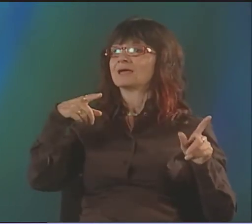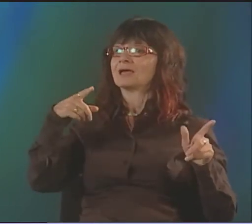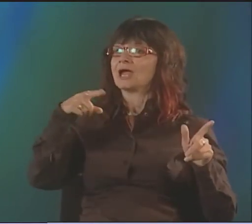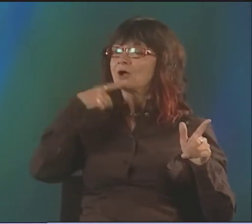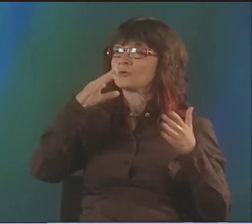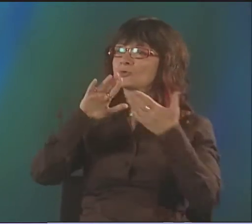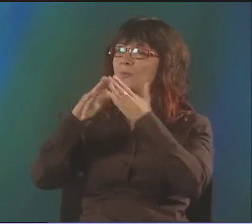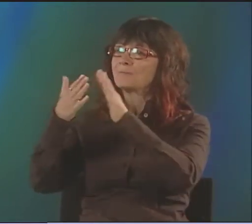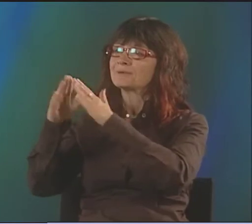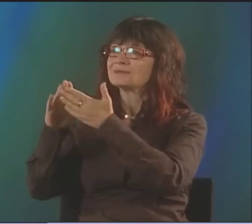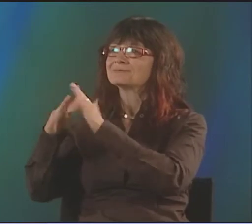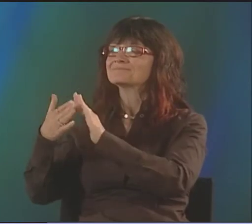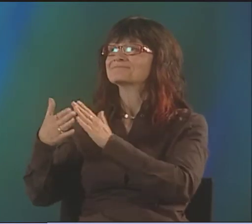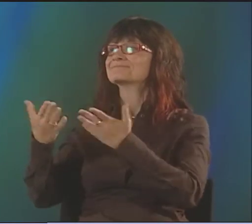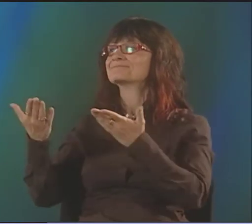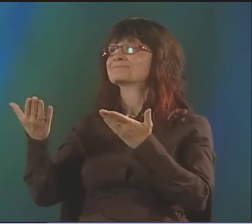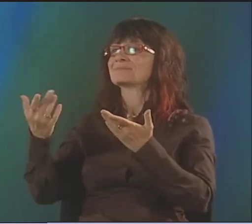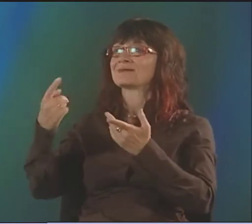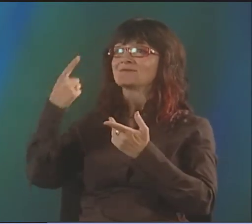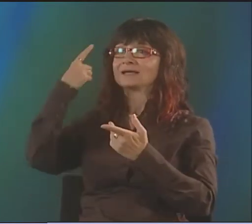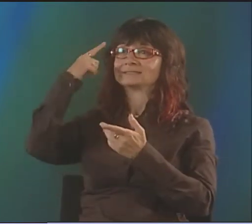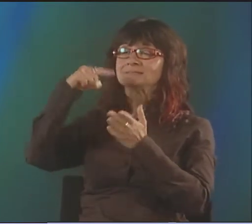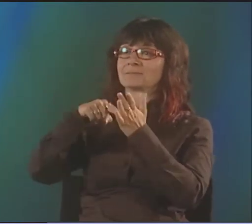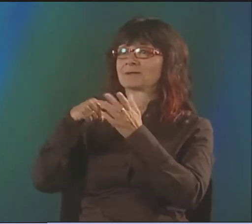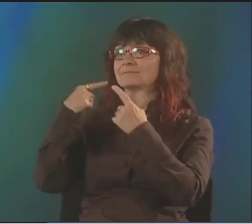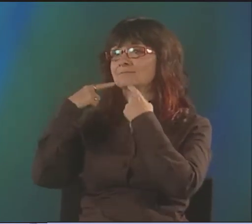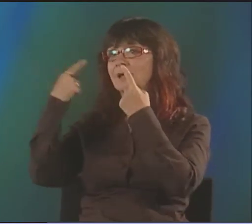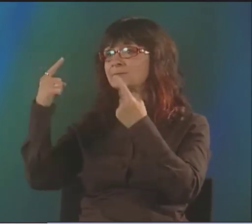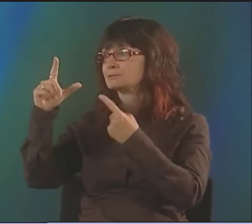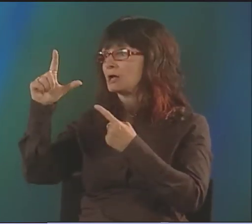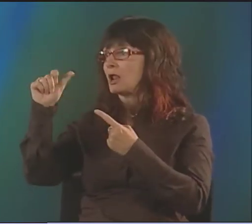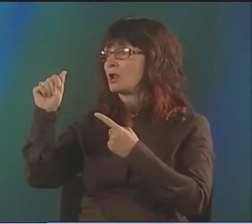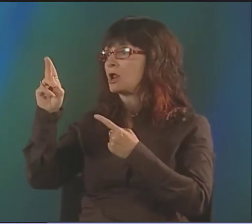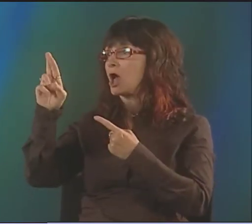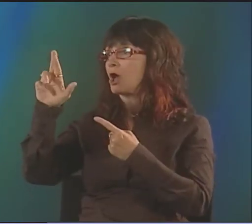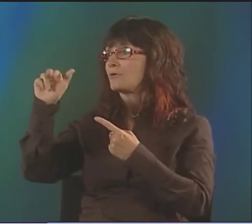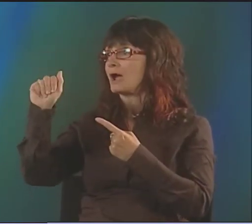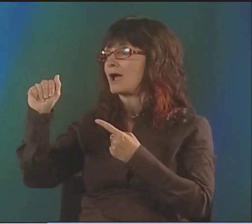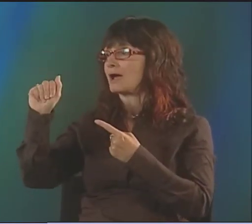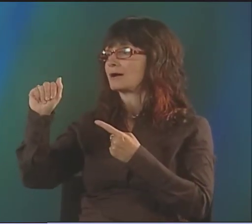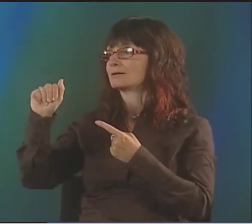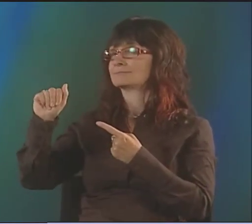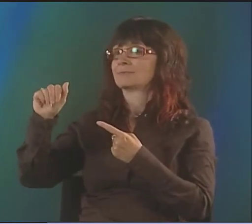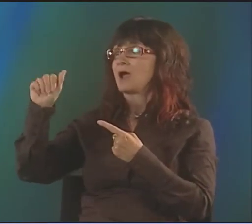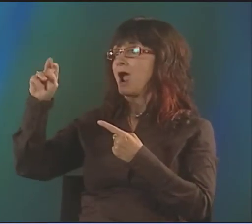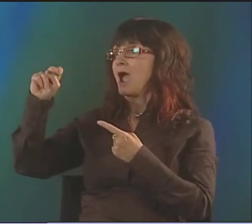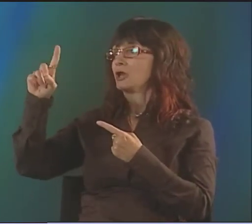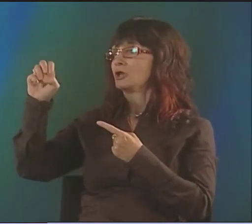PERFORMANCE ART HADN'T BEEN MUCH IN DEAF CULTURE PREVIOUSLY.